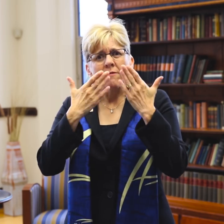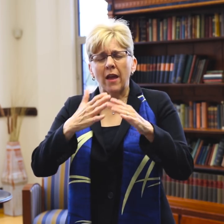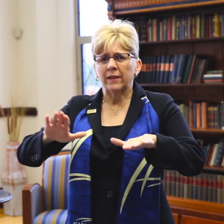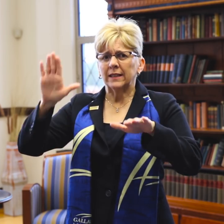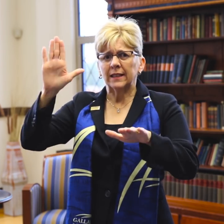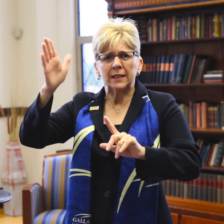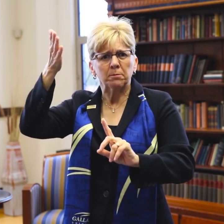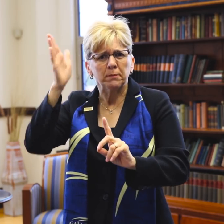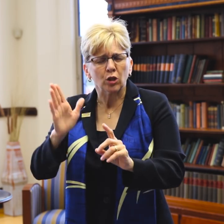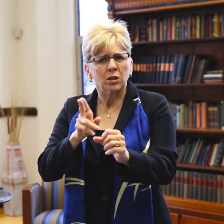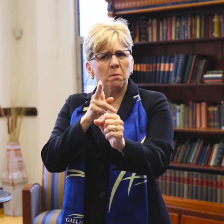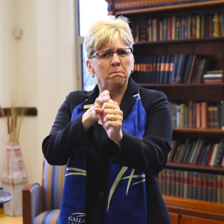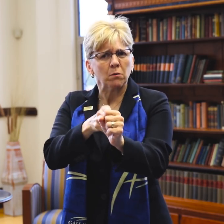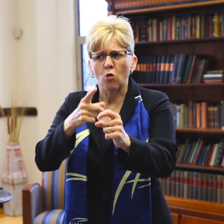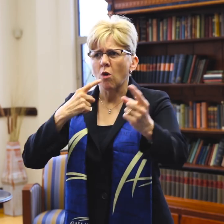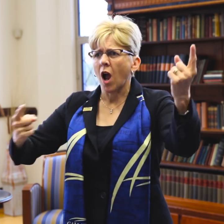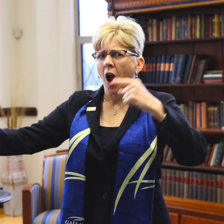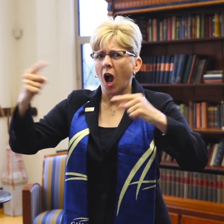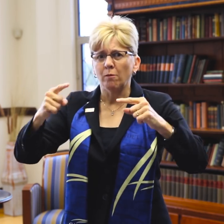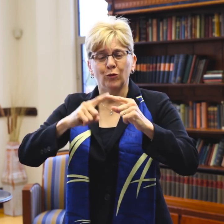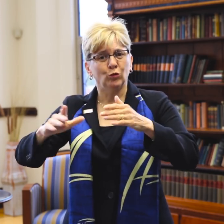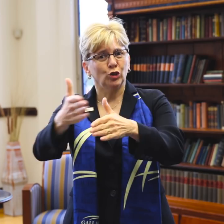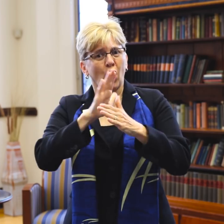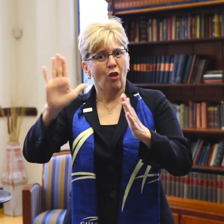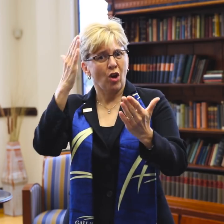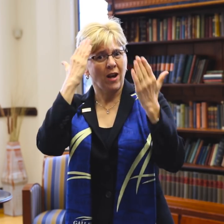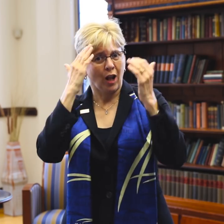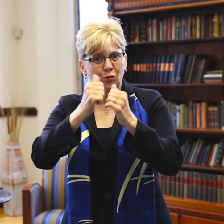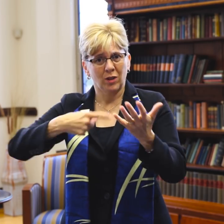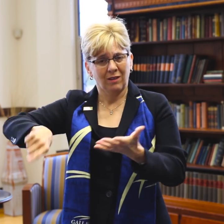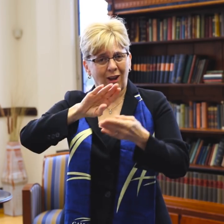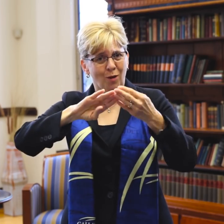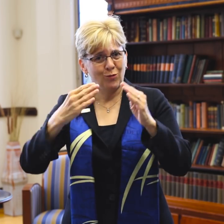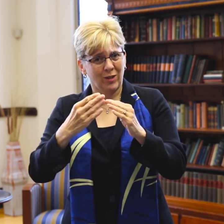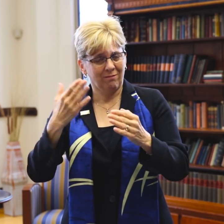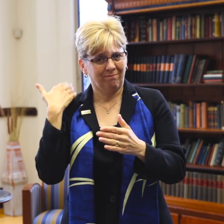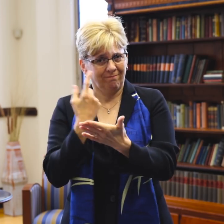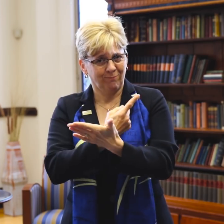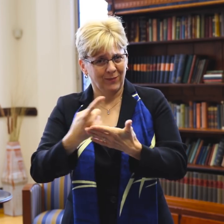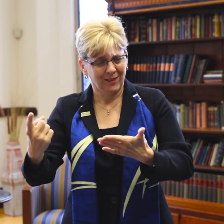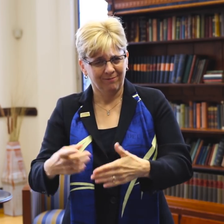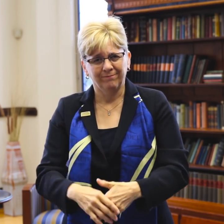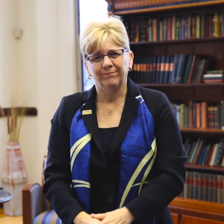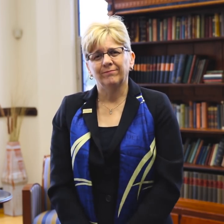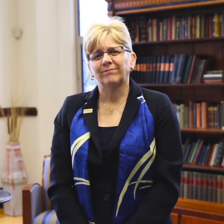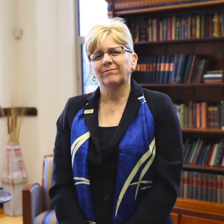I want to thank the installation speakers and participants for sharing your knowledge with the community.